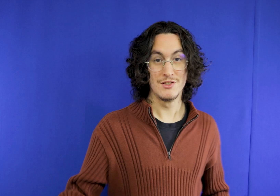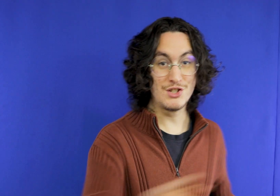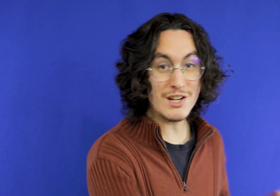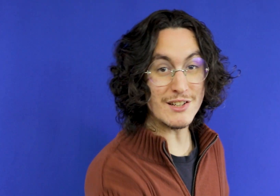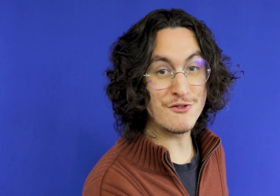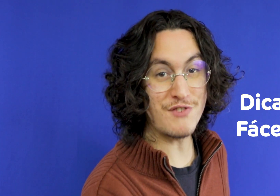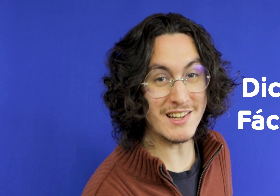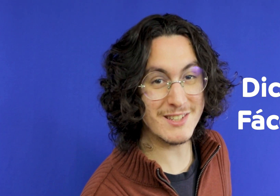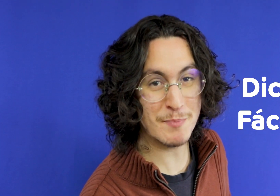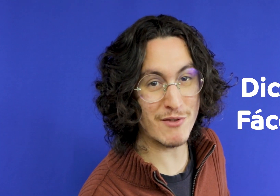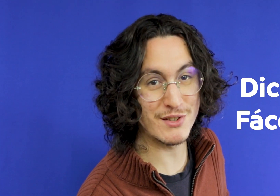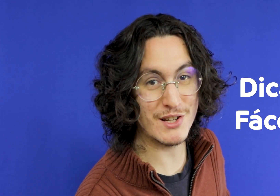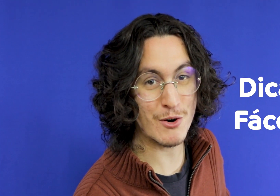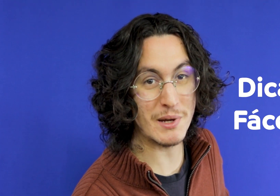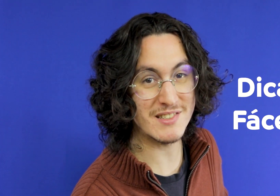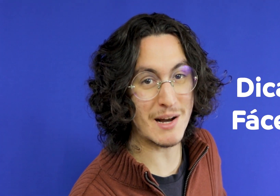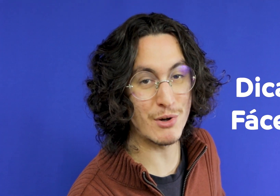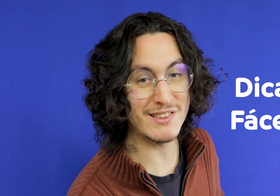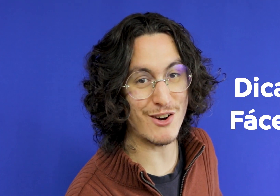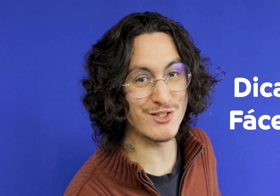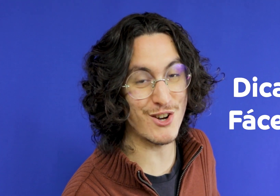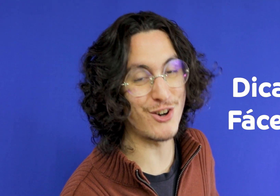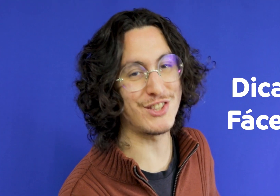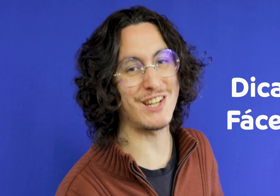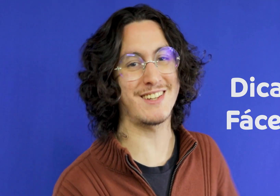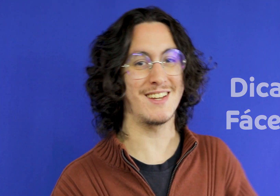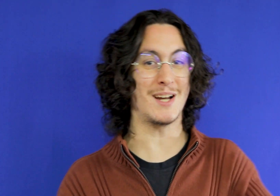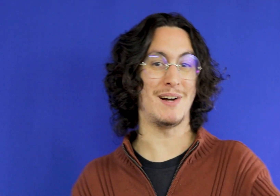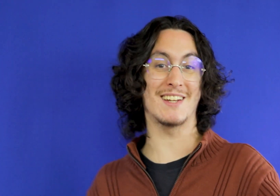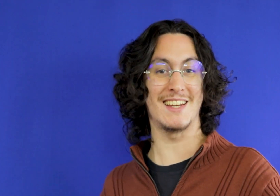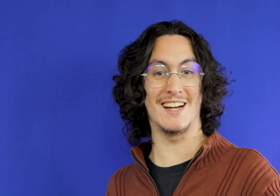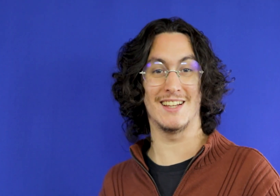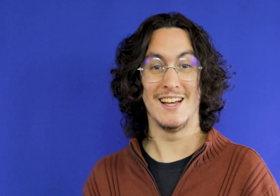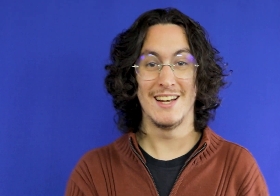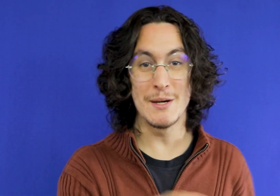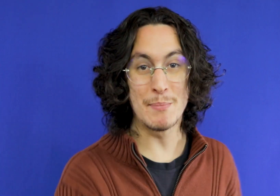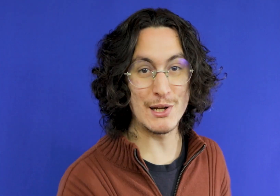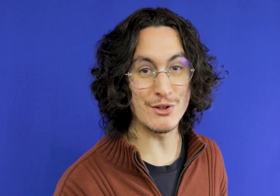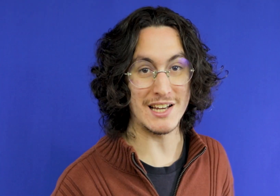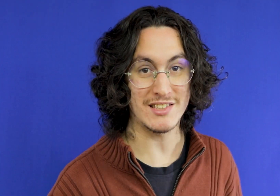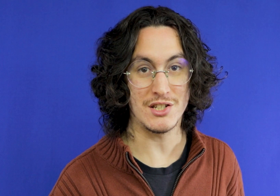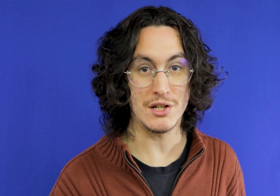Easy tips for you to start putting together your itinerary here in Gramado and Canela Remembering that